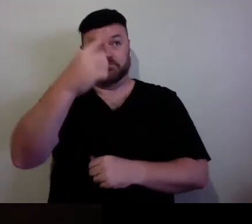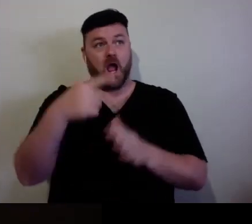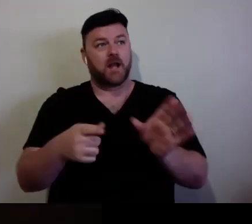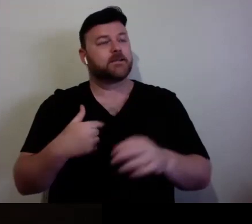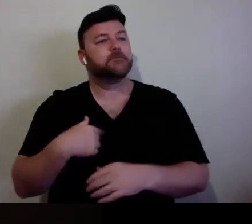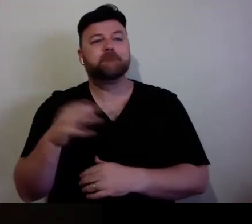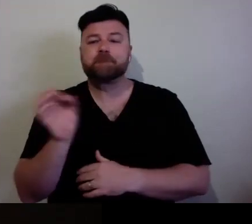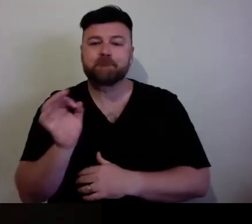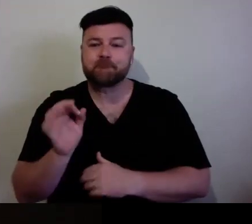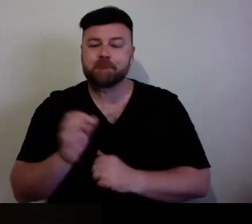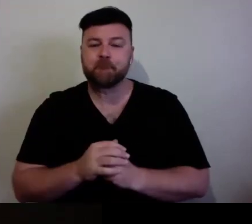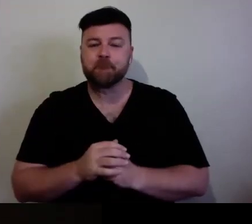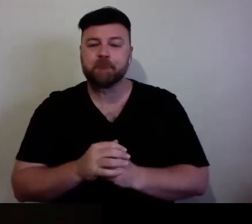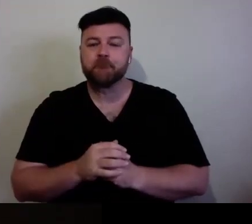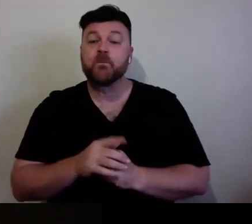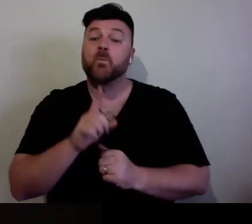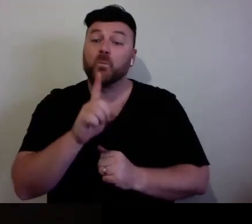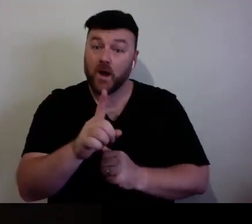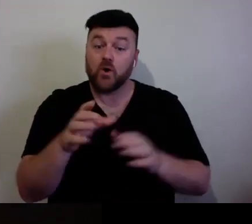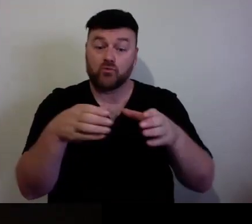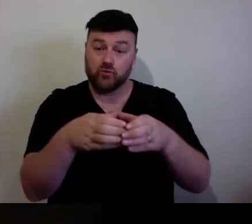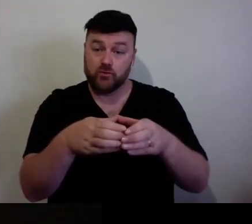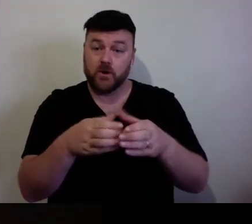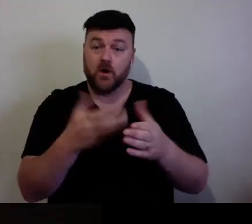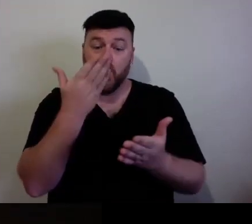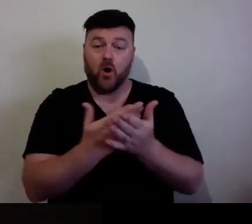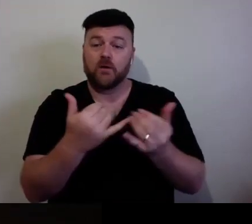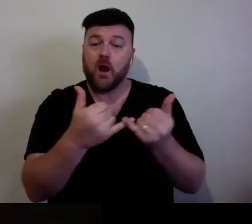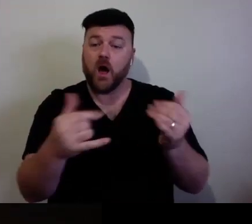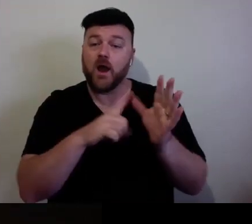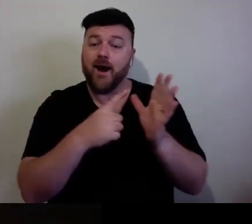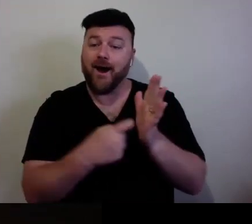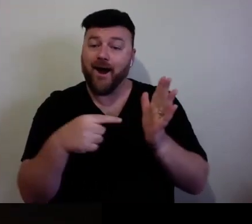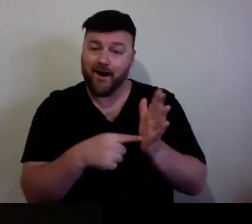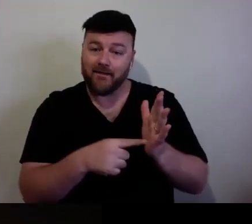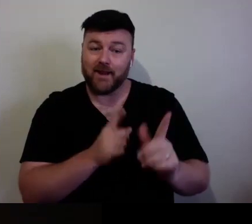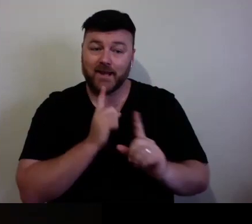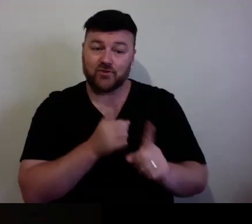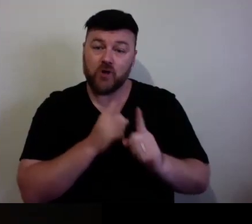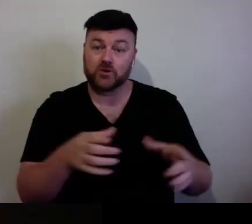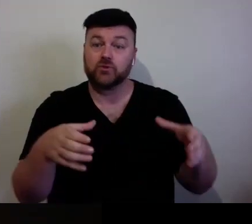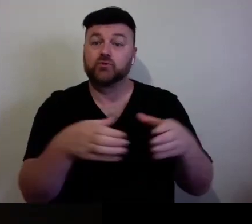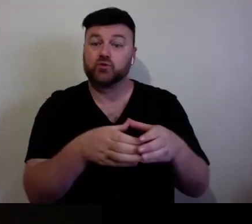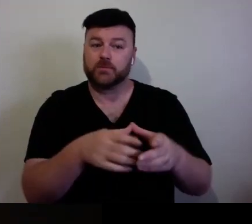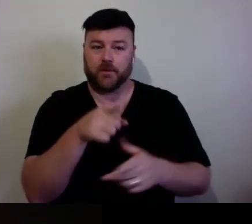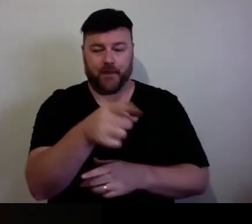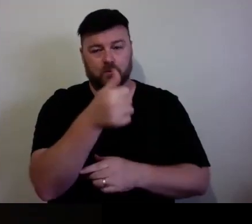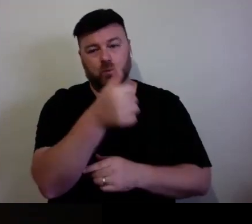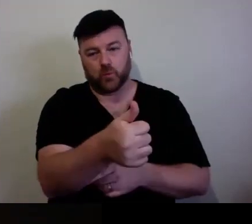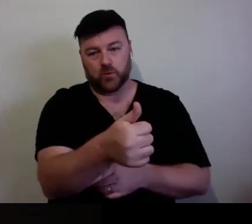design studio instruction group that I linked to at the end. Because that includes people who are working with younger people.